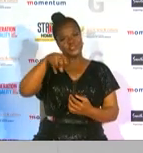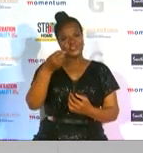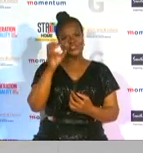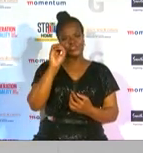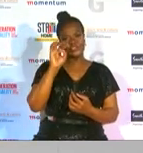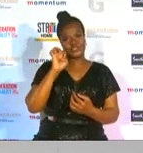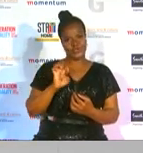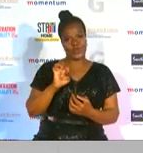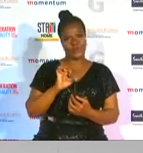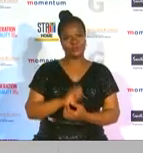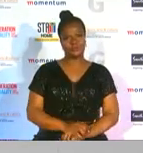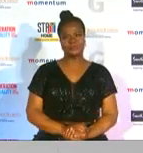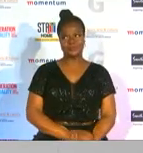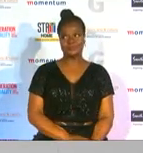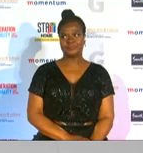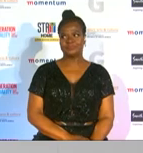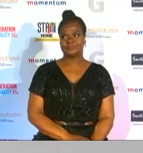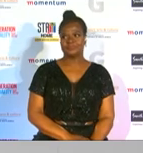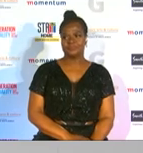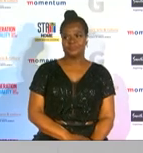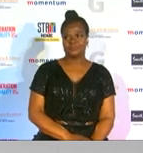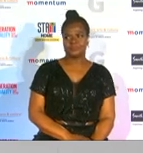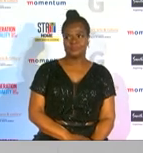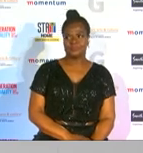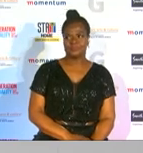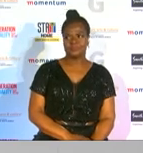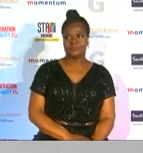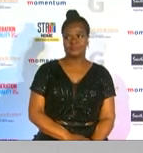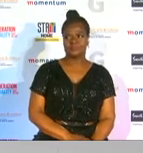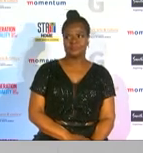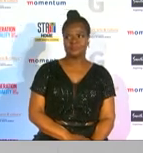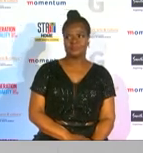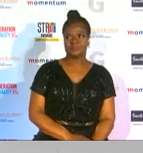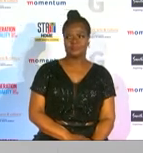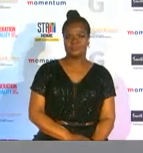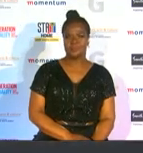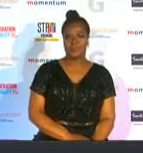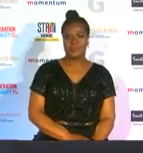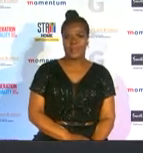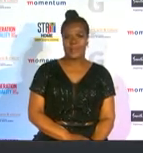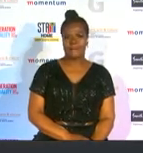present this award is momentum protease player laura volvart